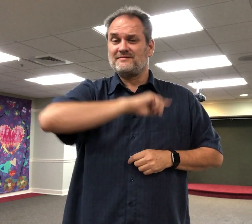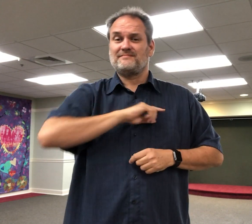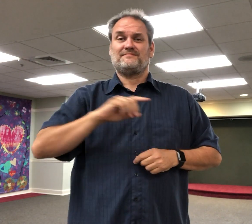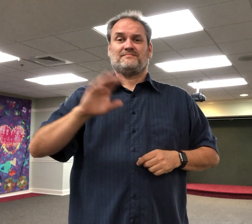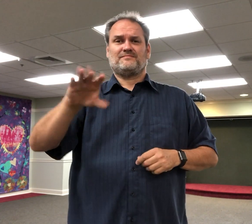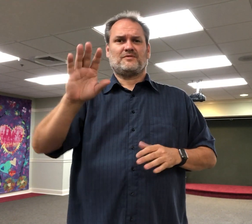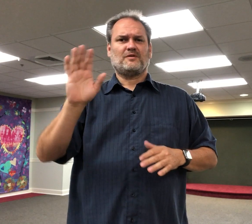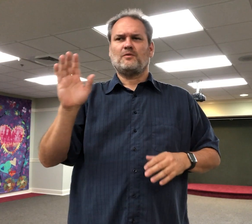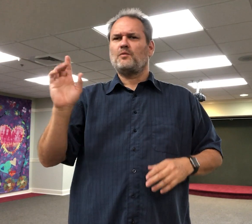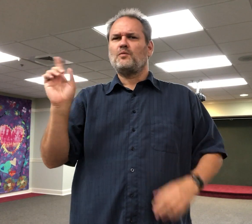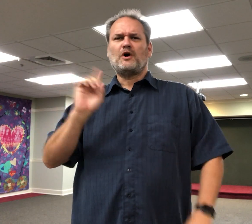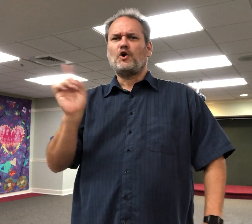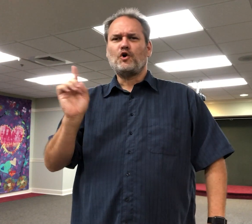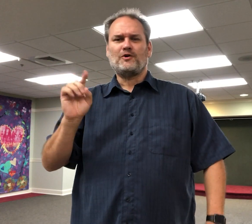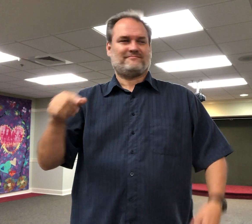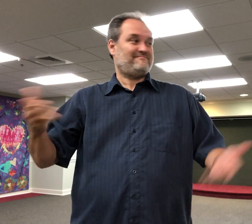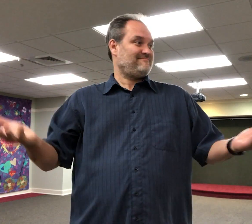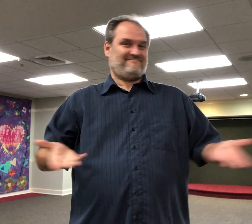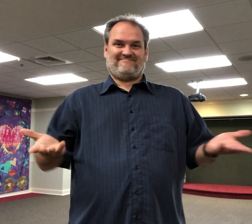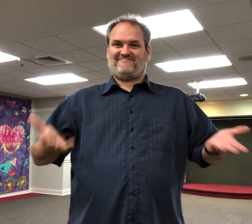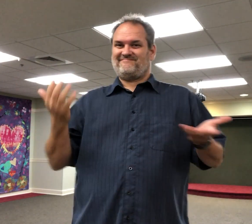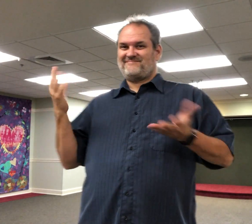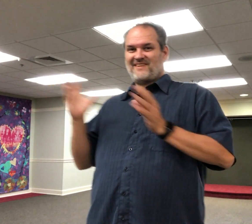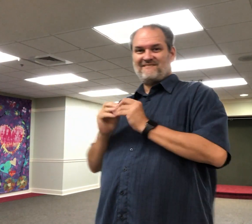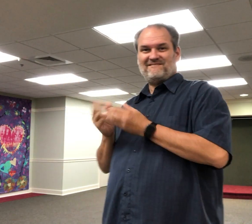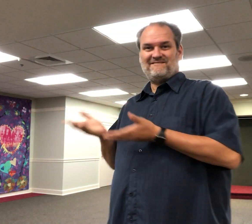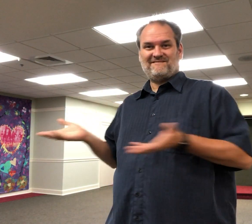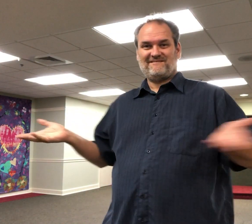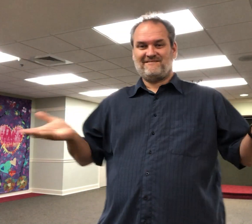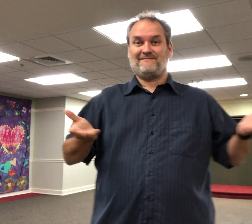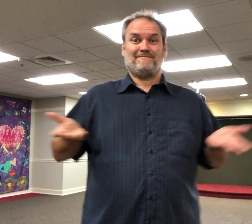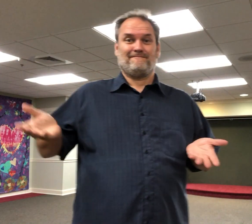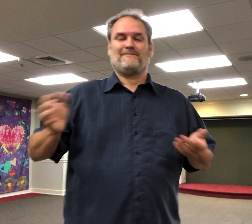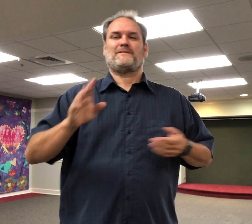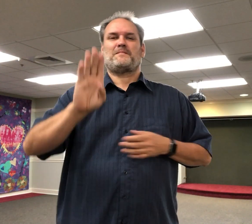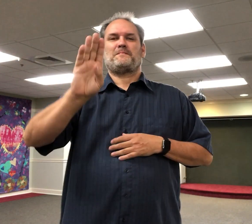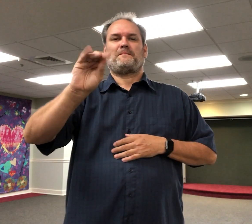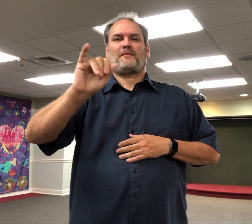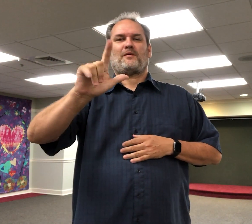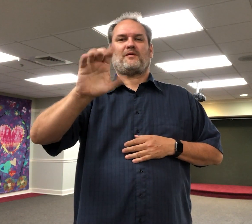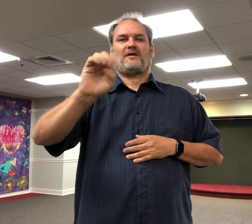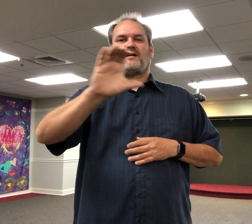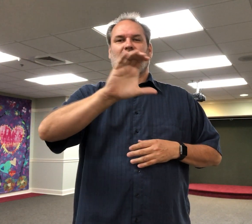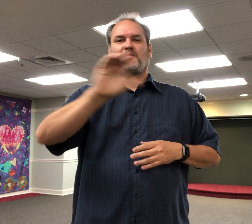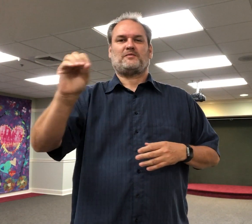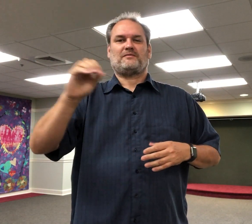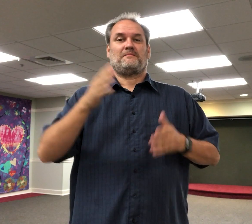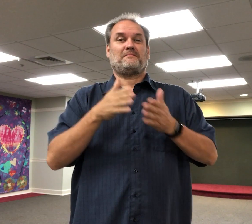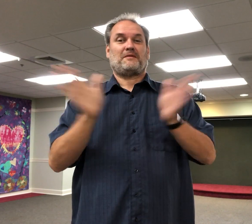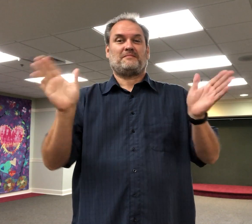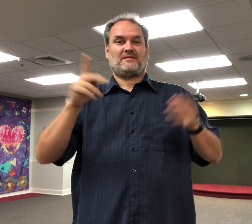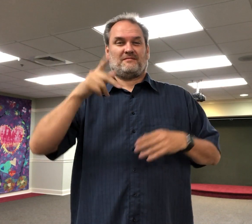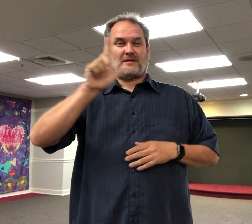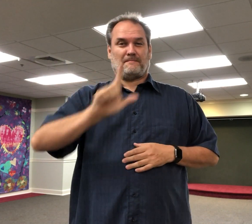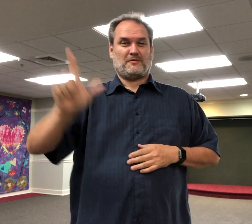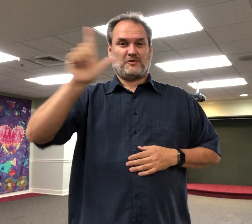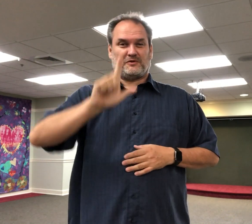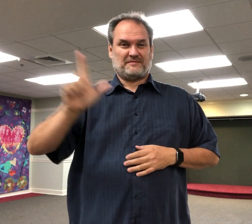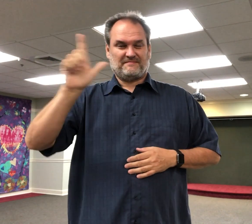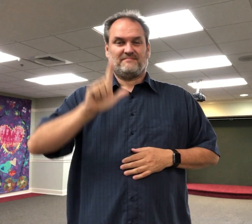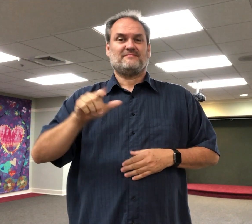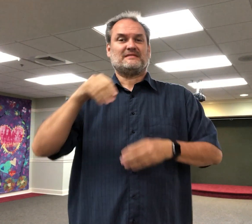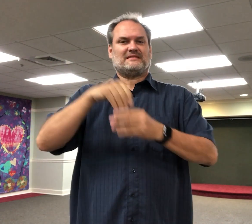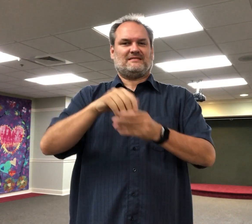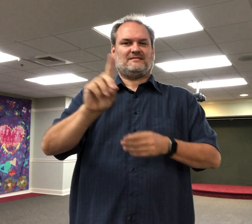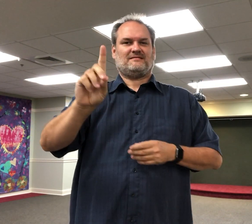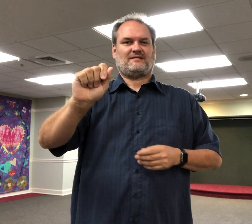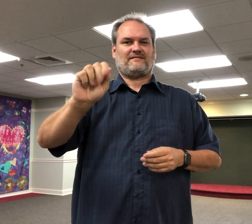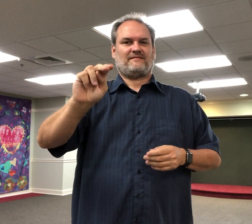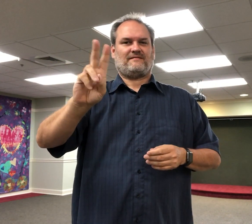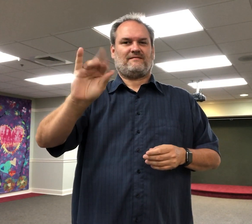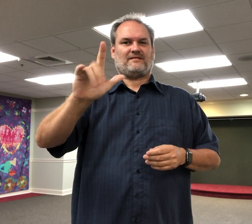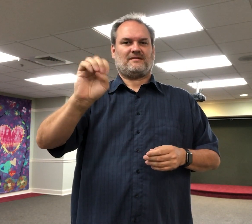Kentucky.